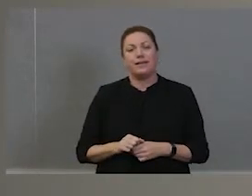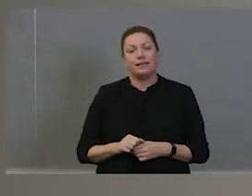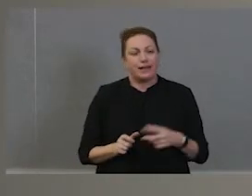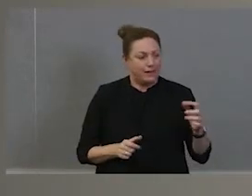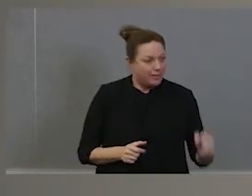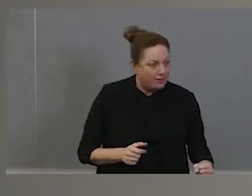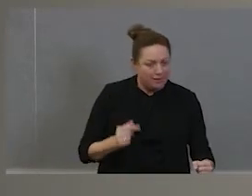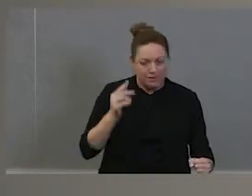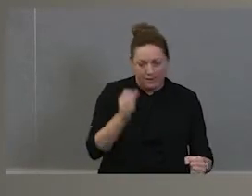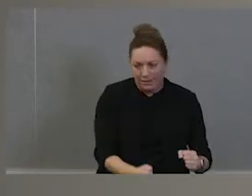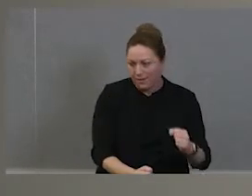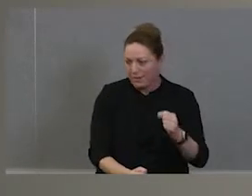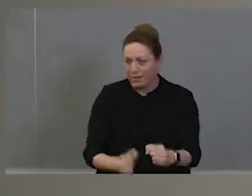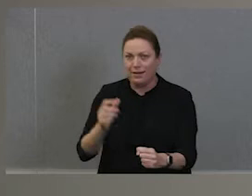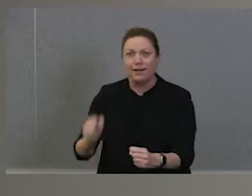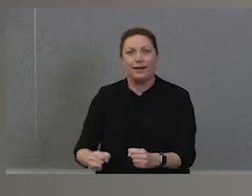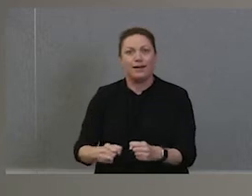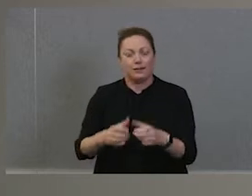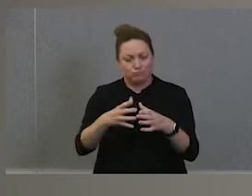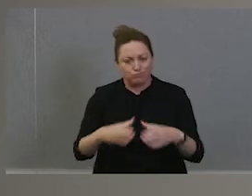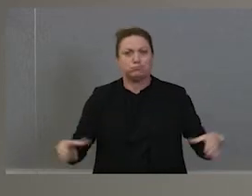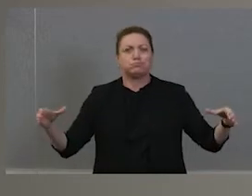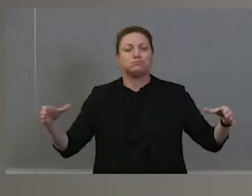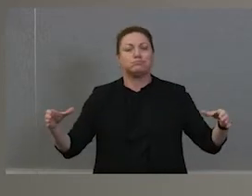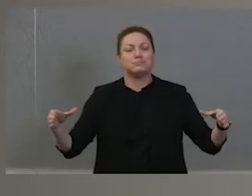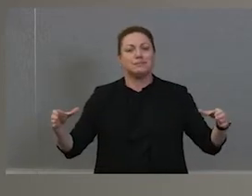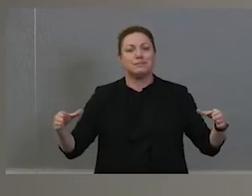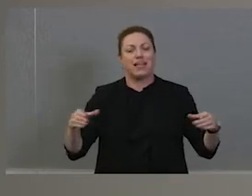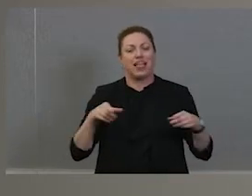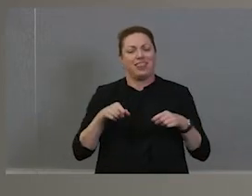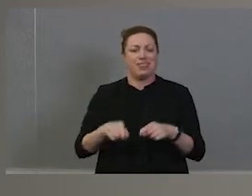that committing one another, in that way. But